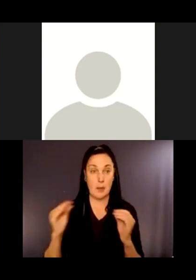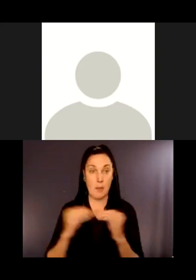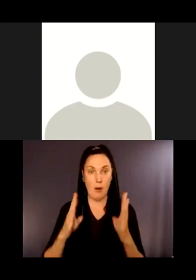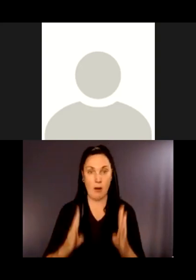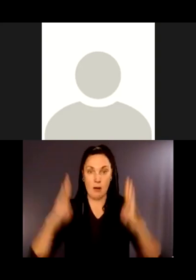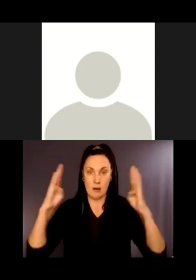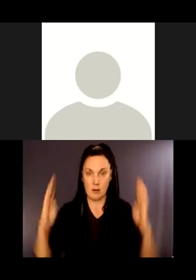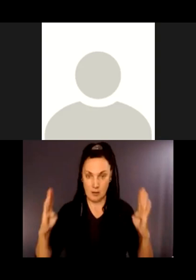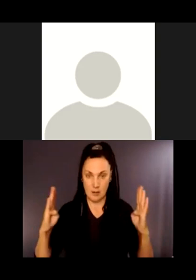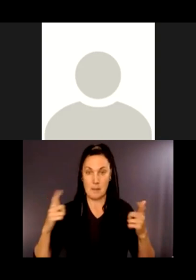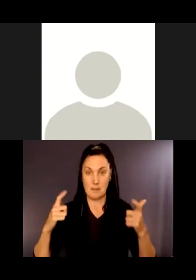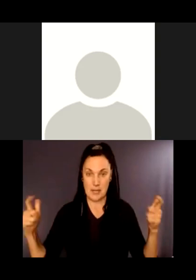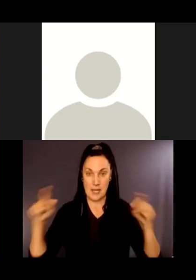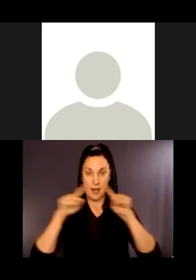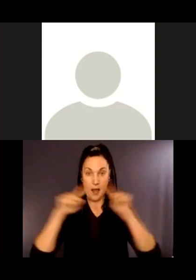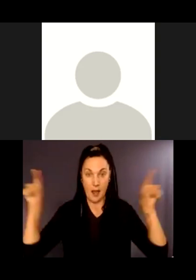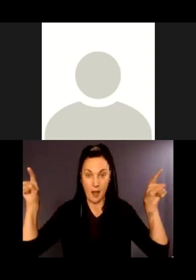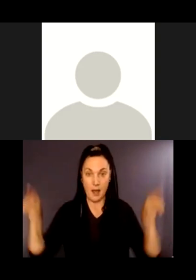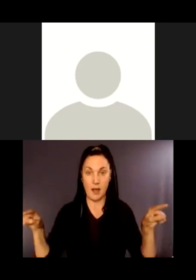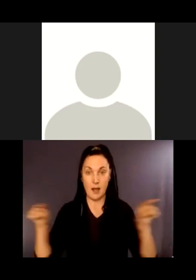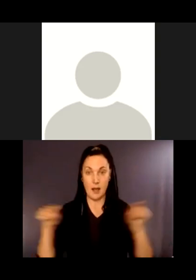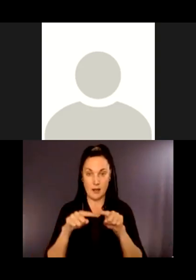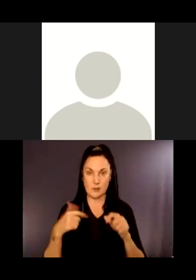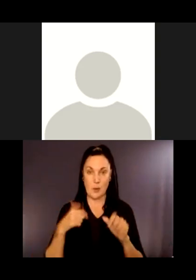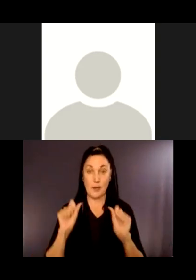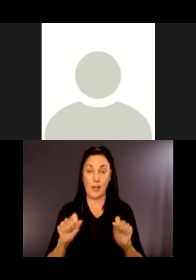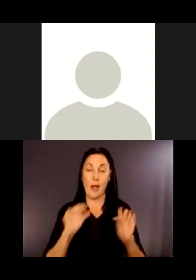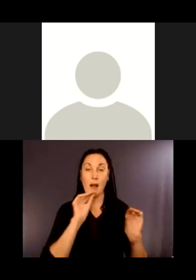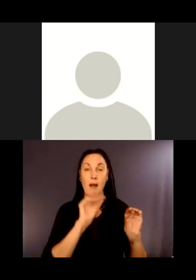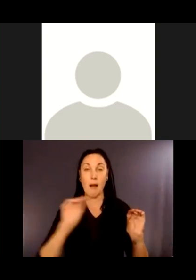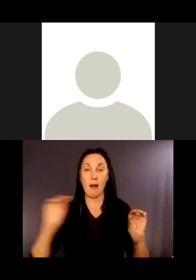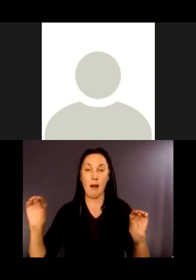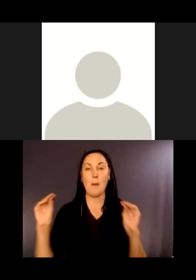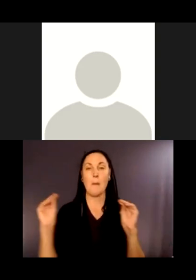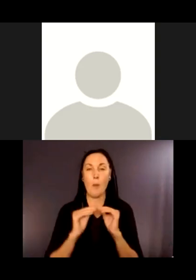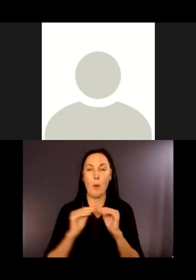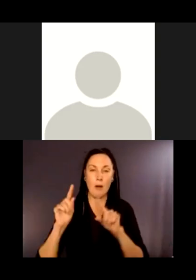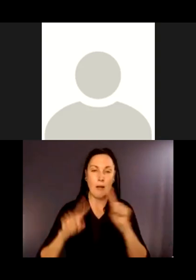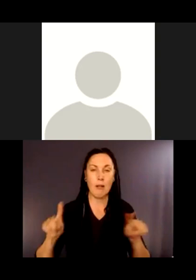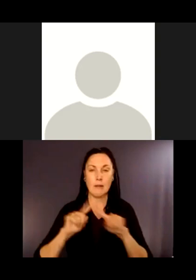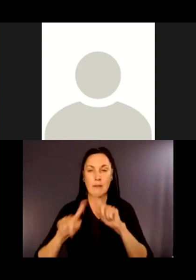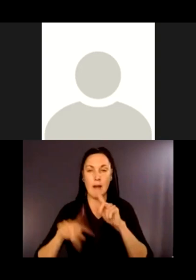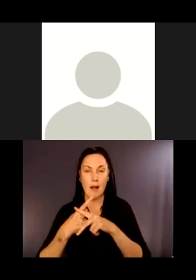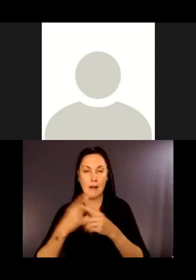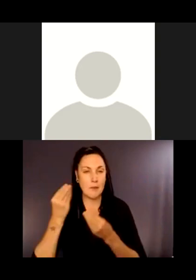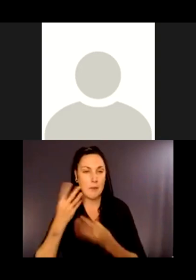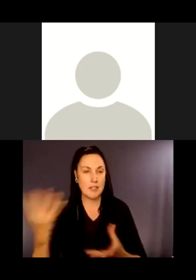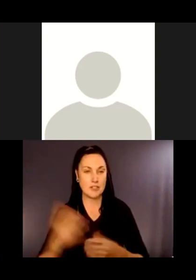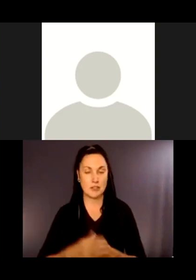So we could provide more information to help people using mobility devices or managing fatigue to decide how long